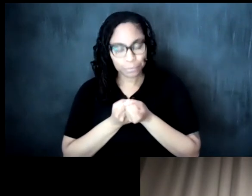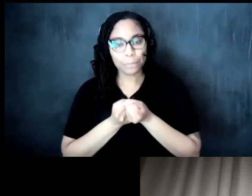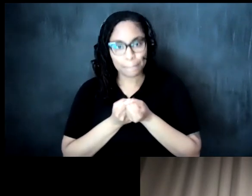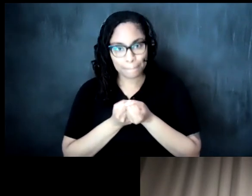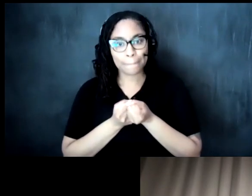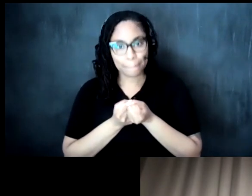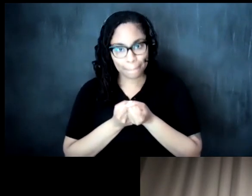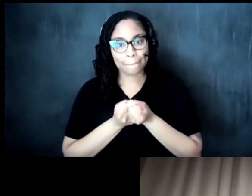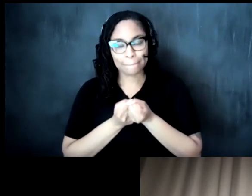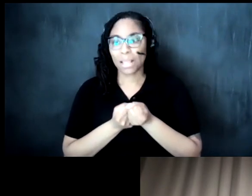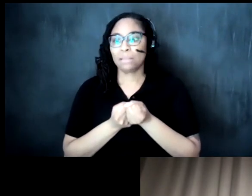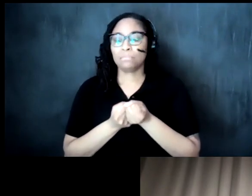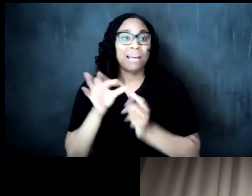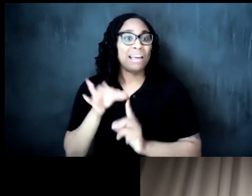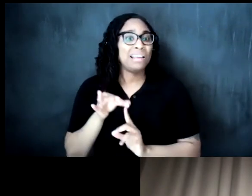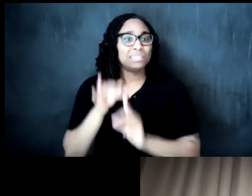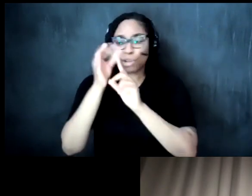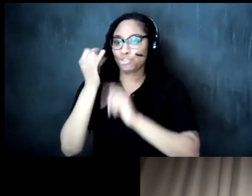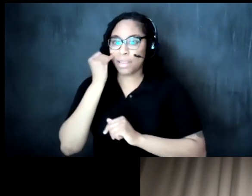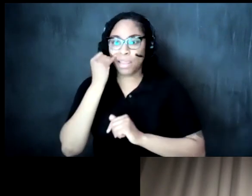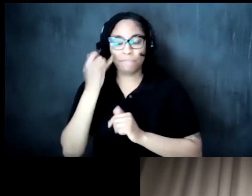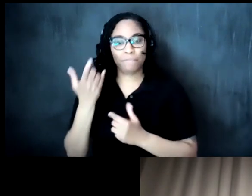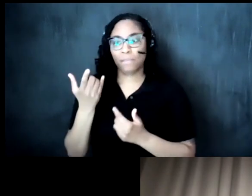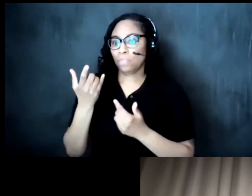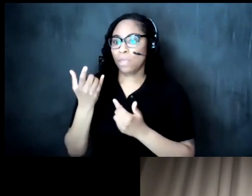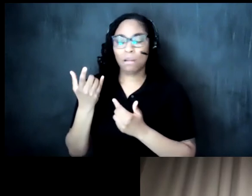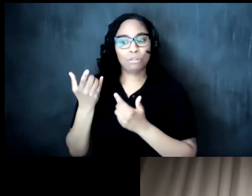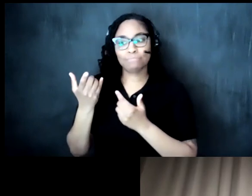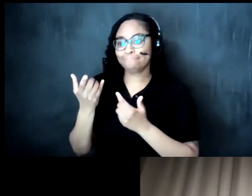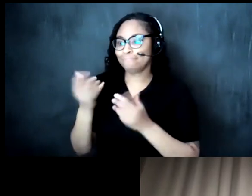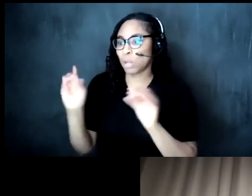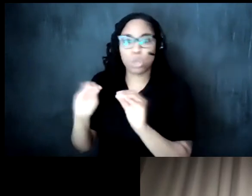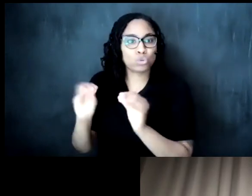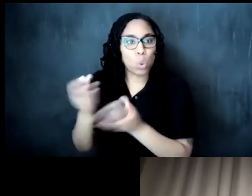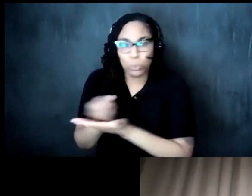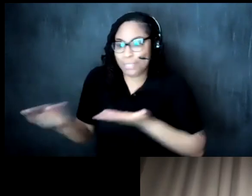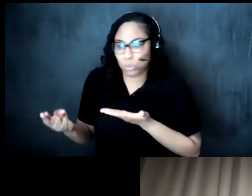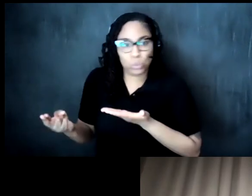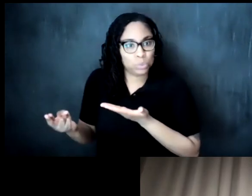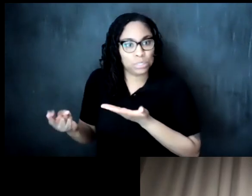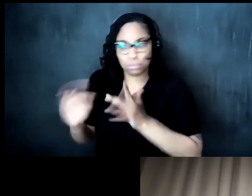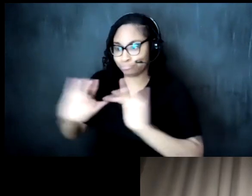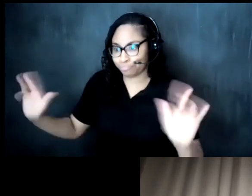resourced and underrepresented communities um and and to not and to not forsake that work right and